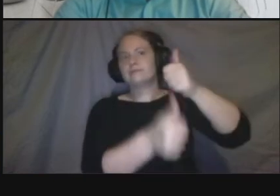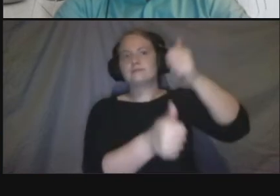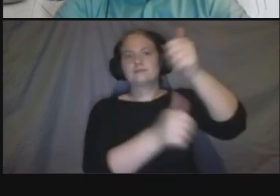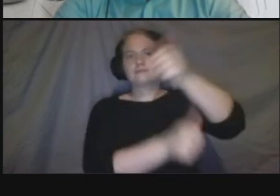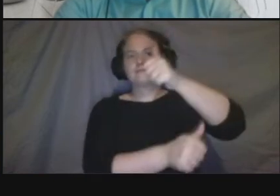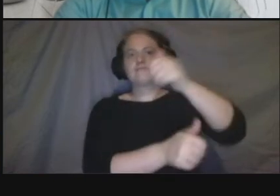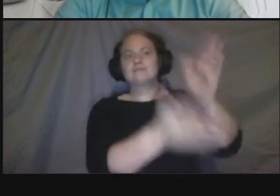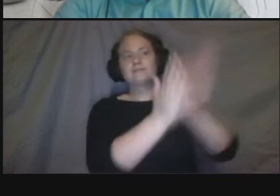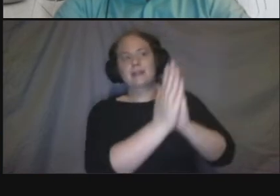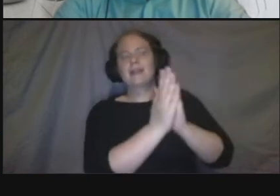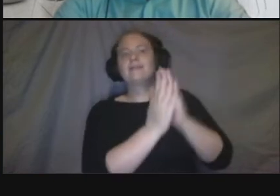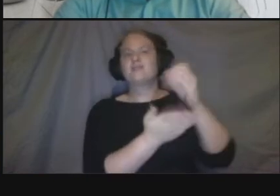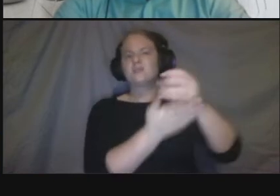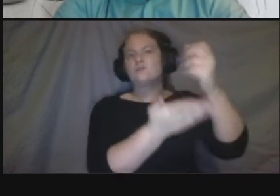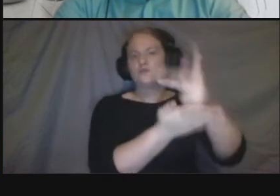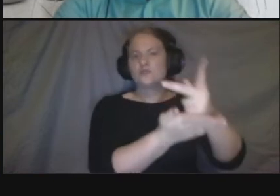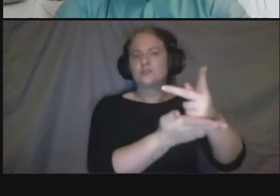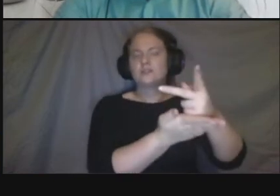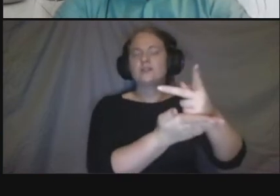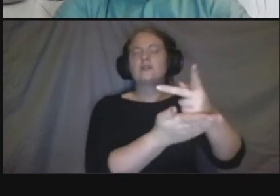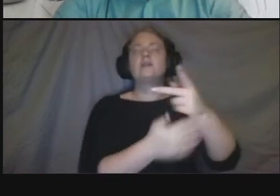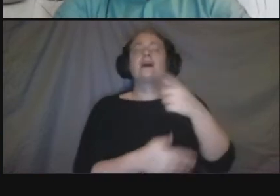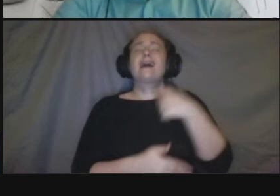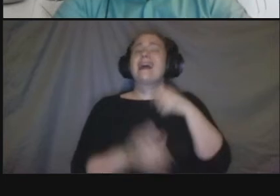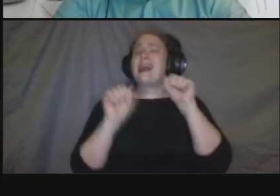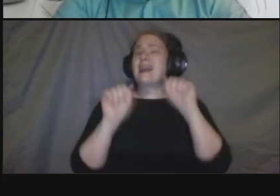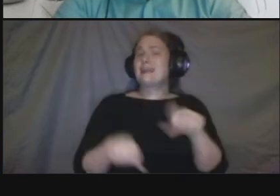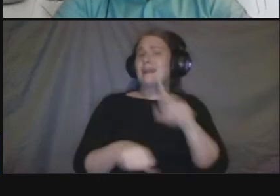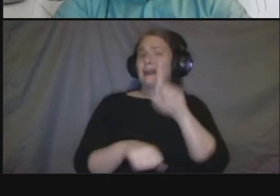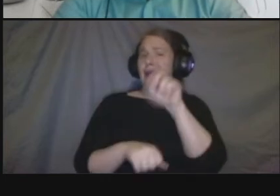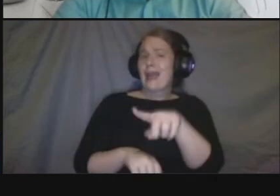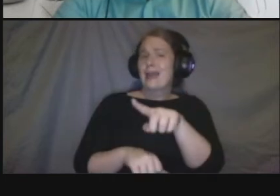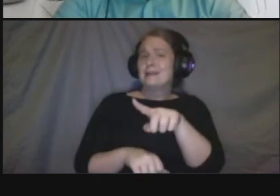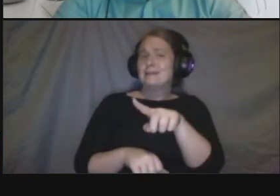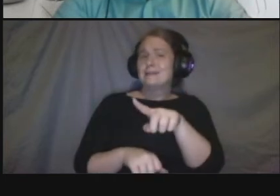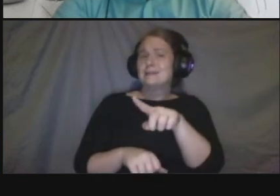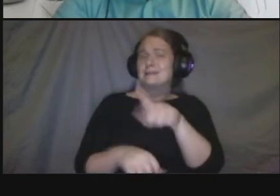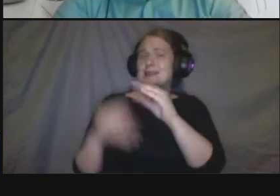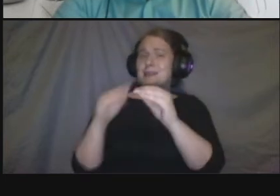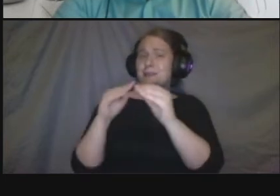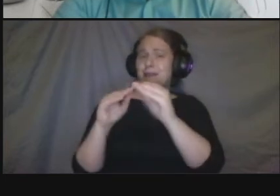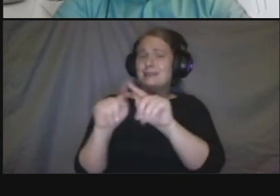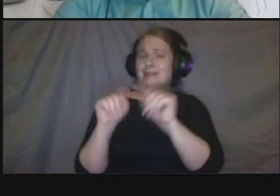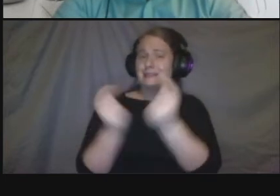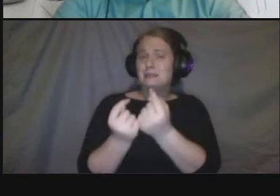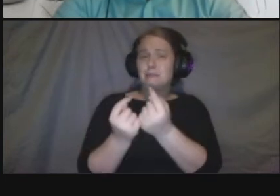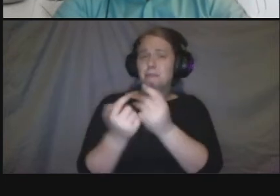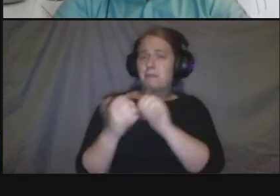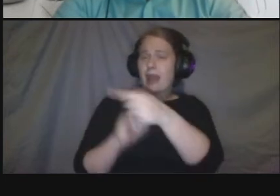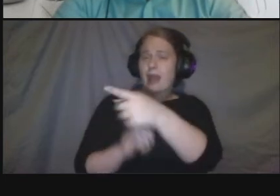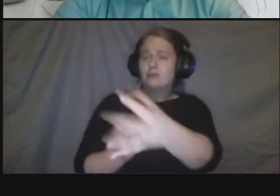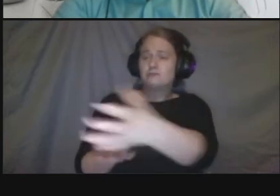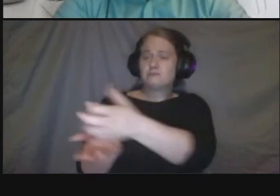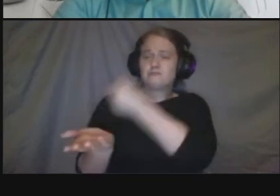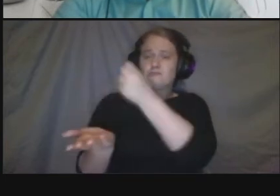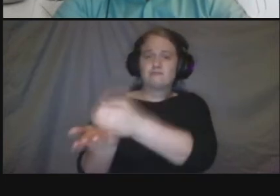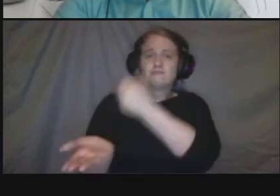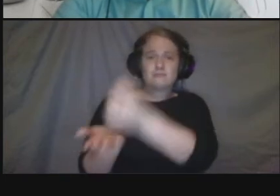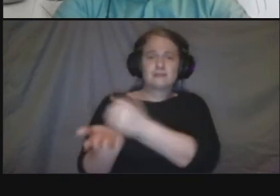materials that they use um but if it's something that is is not in our standard toolbox um